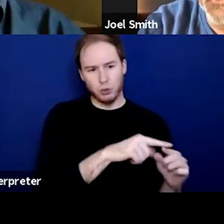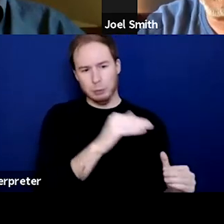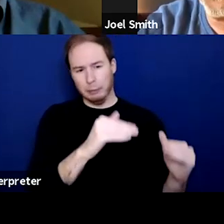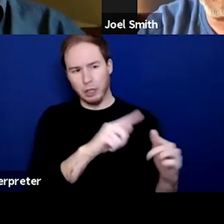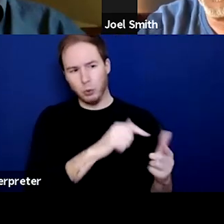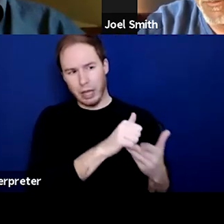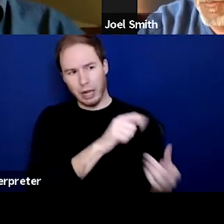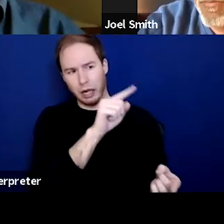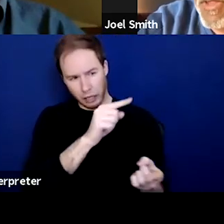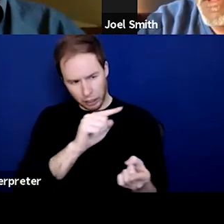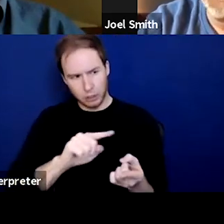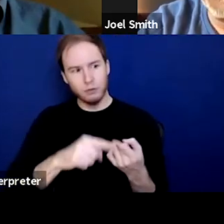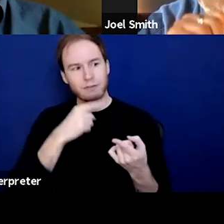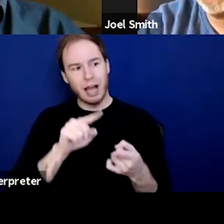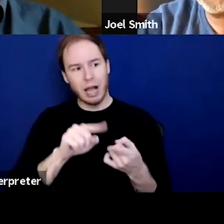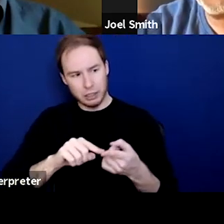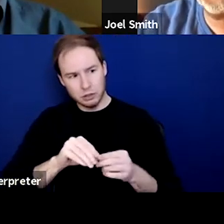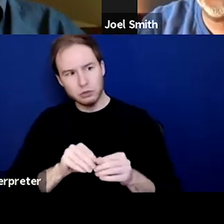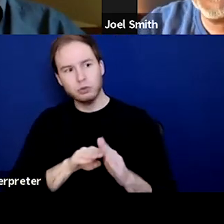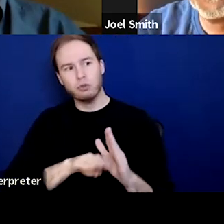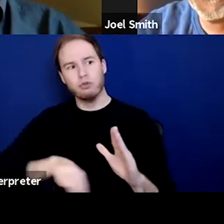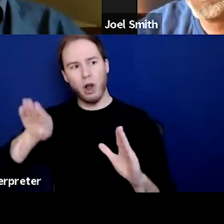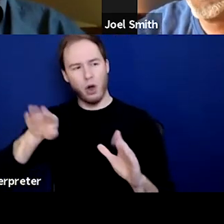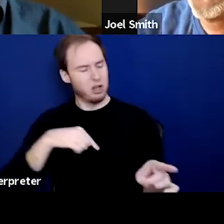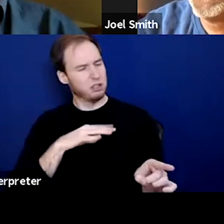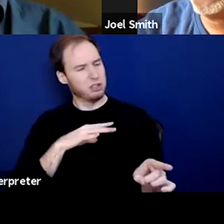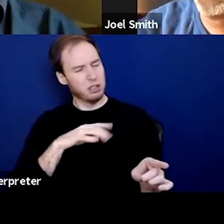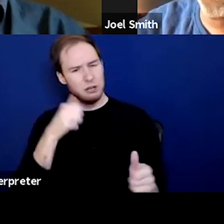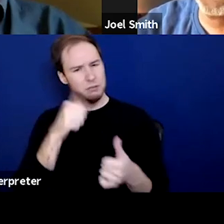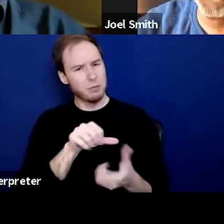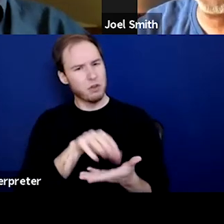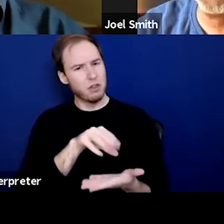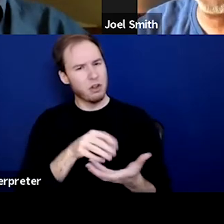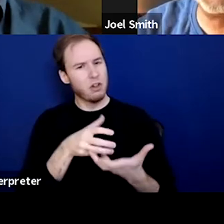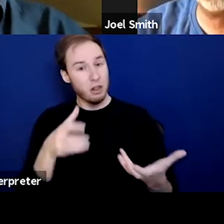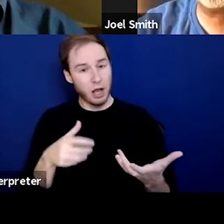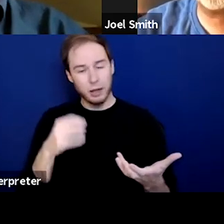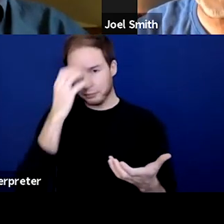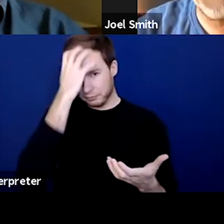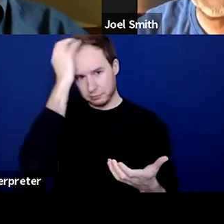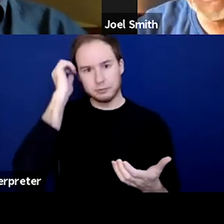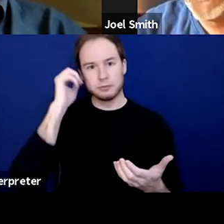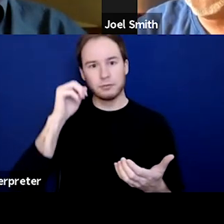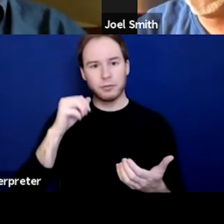and those people. But I'm gonna say this one thing, the one thing that may have the most gravity